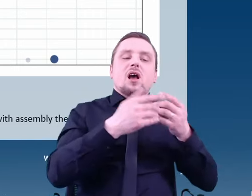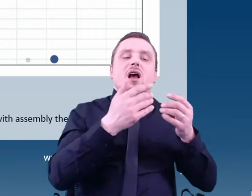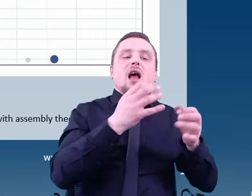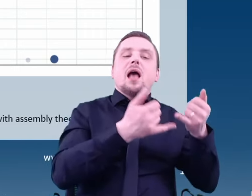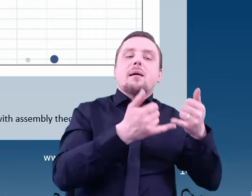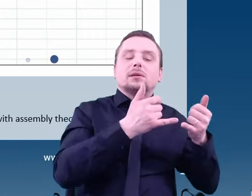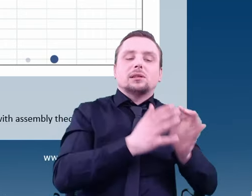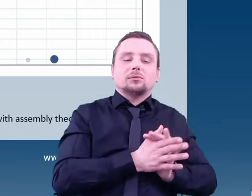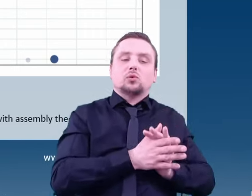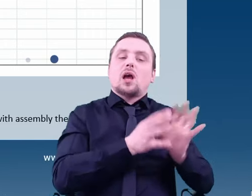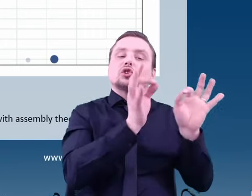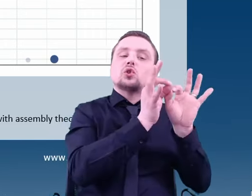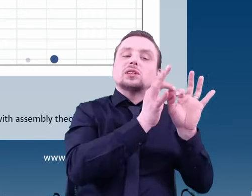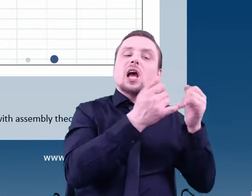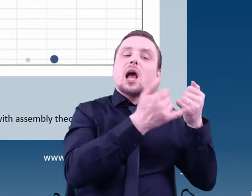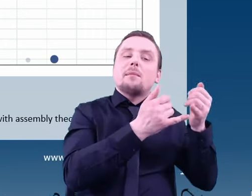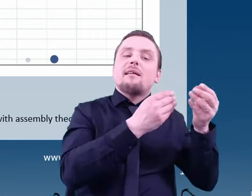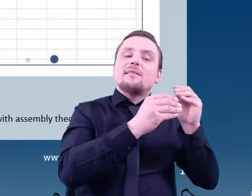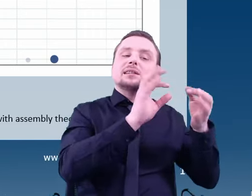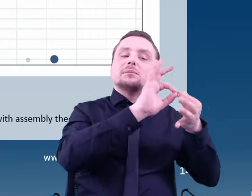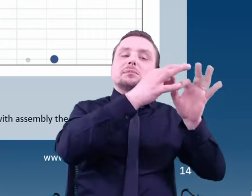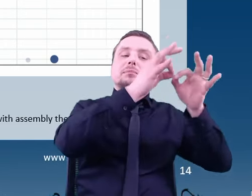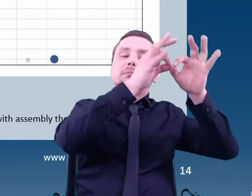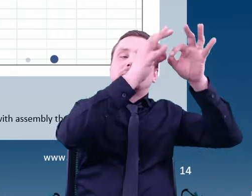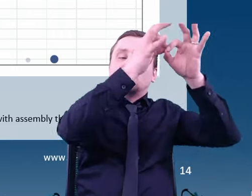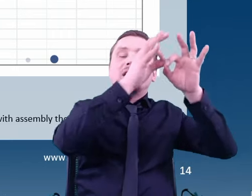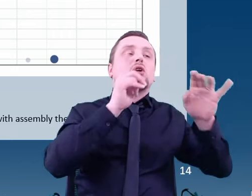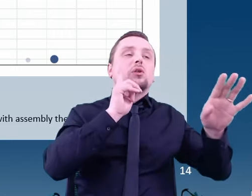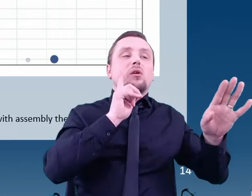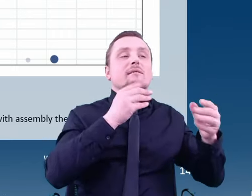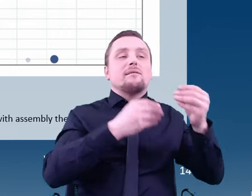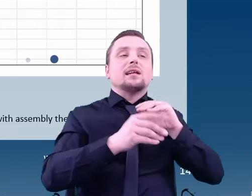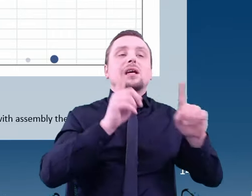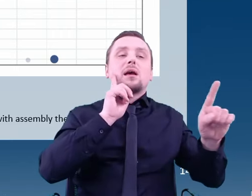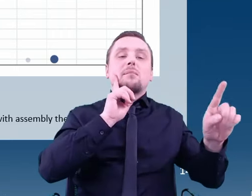the more probable it's the result of a living organism.